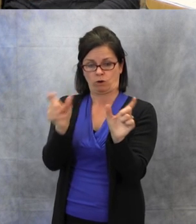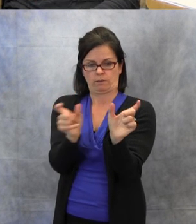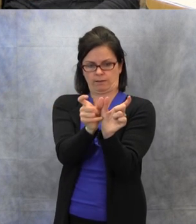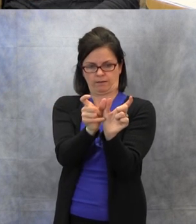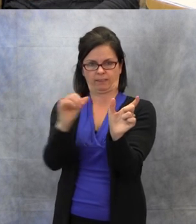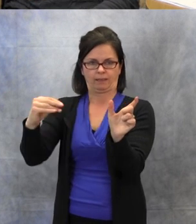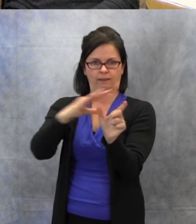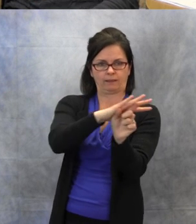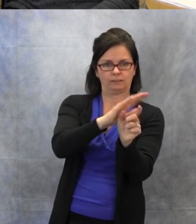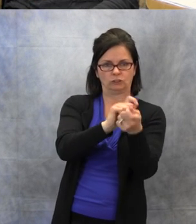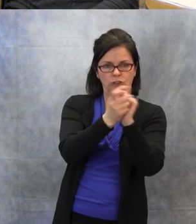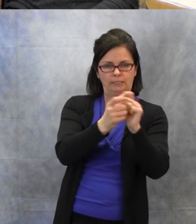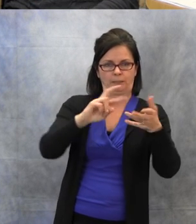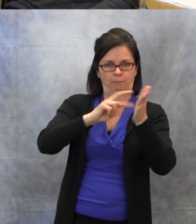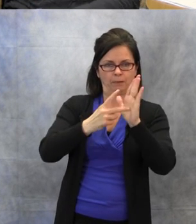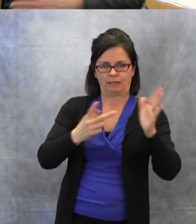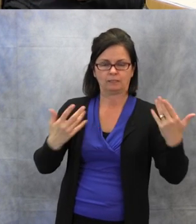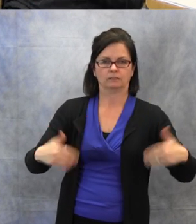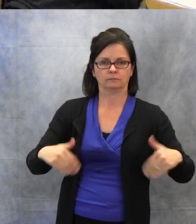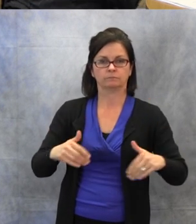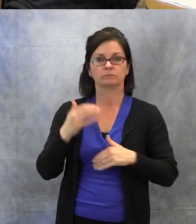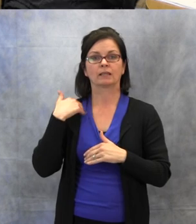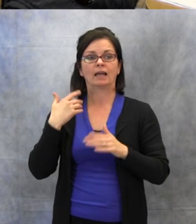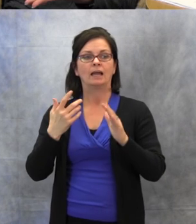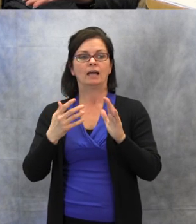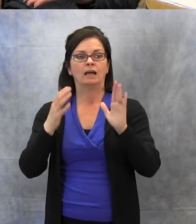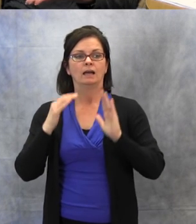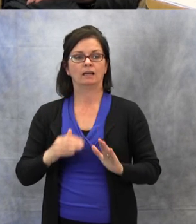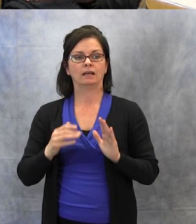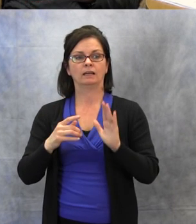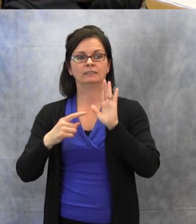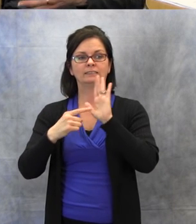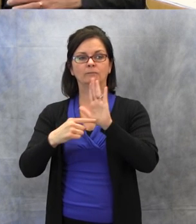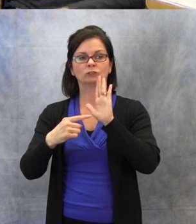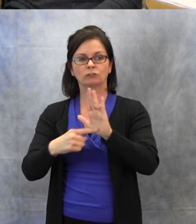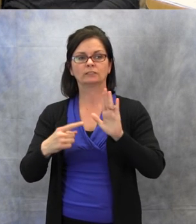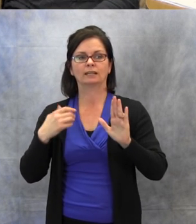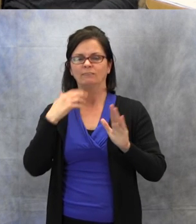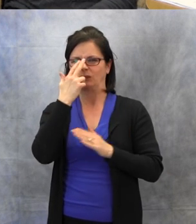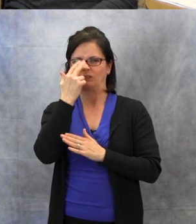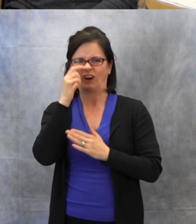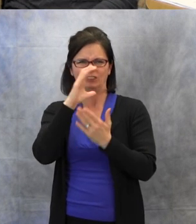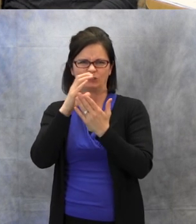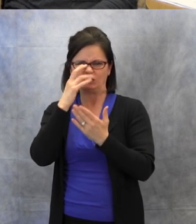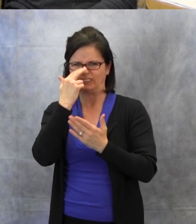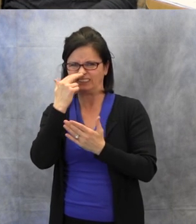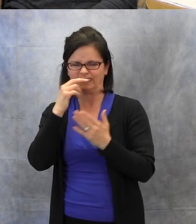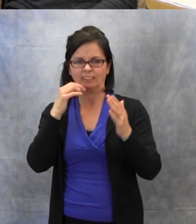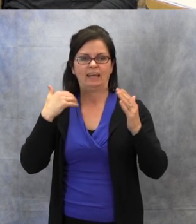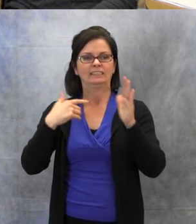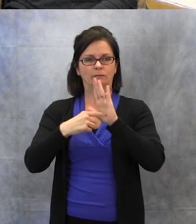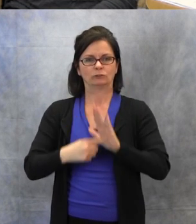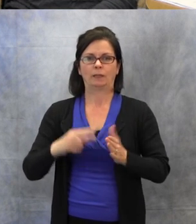were demonstrating the meaning of it, and then I have the kids write their own sentence using using that verb phrase in it.